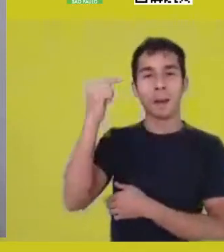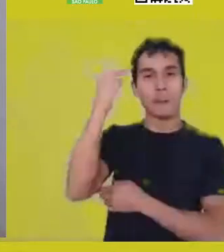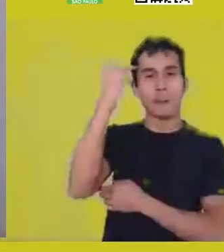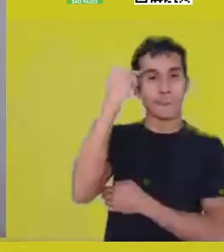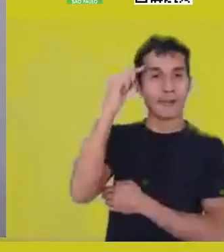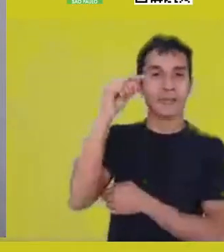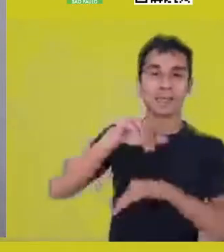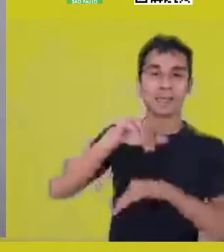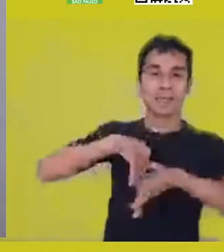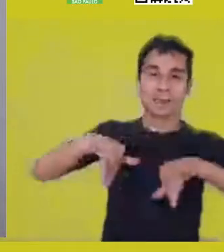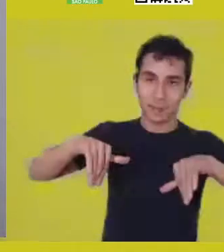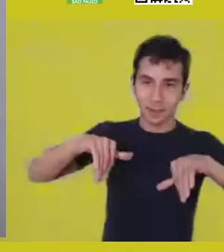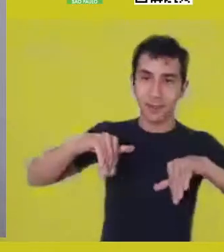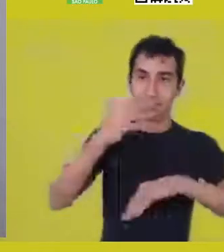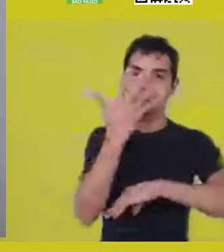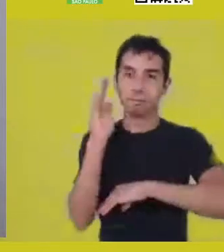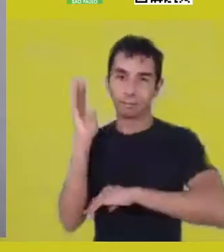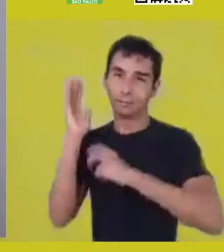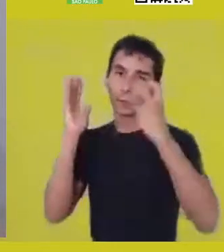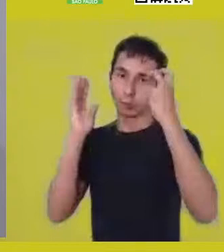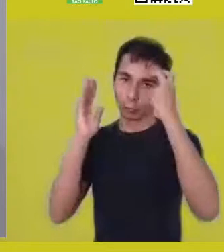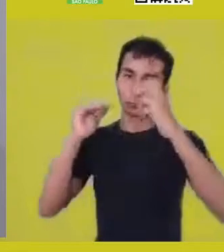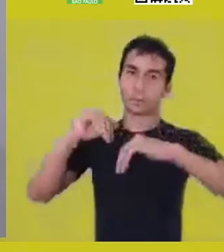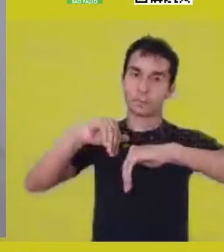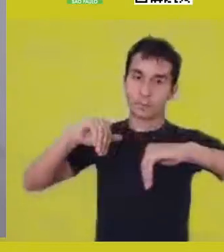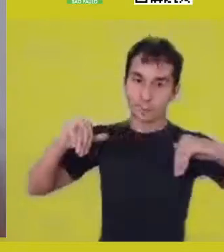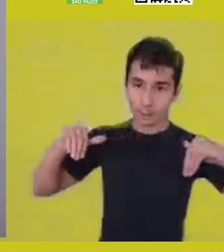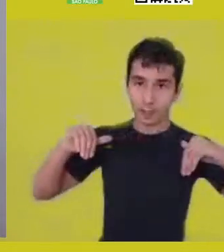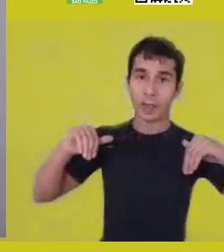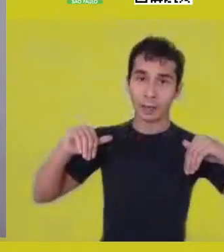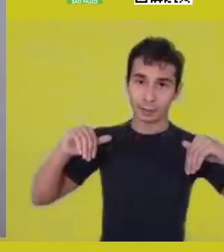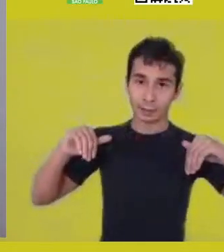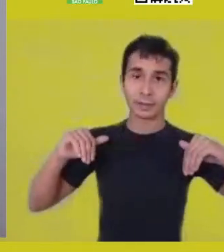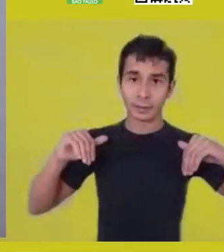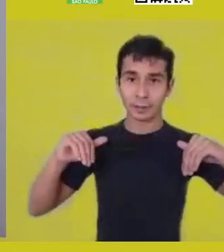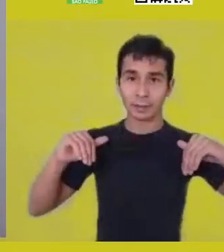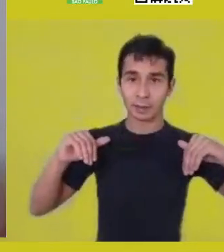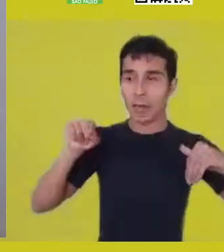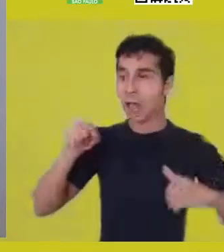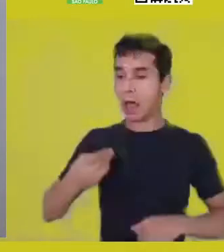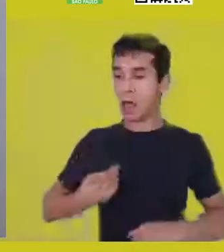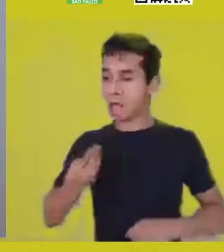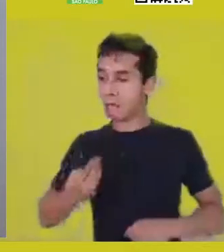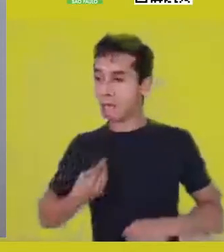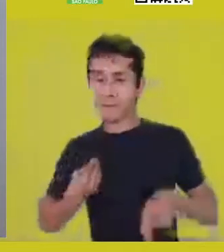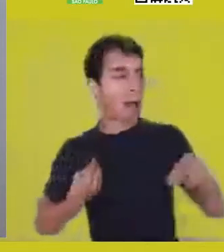I mean, after this dichotomy biotic/abiotic, sensible world/intelligible world,